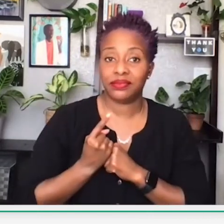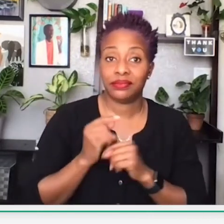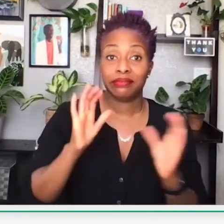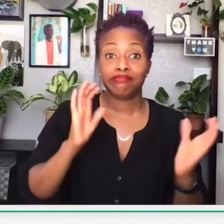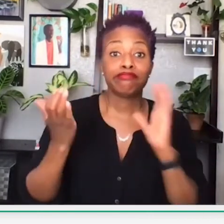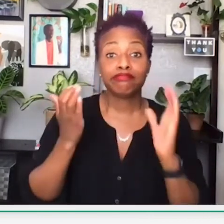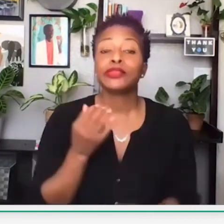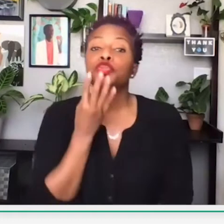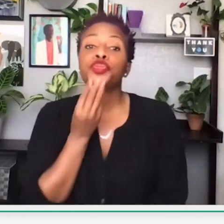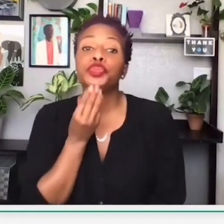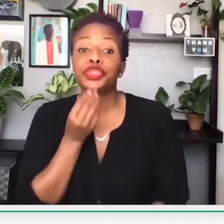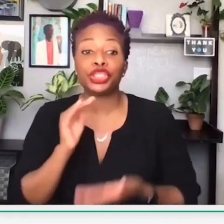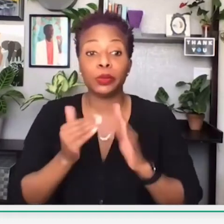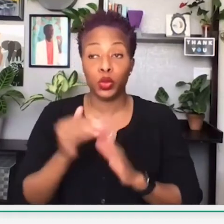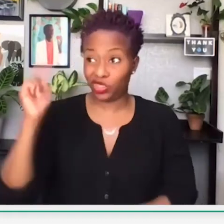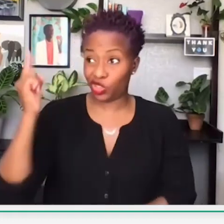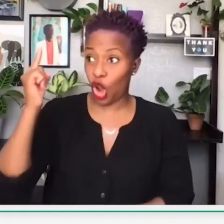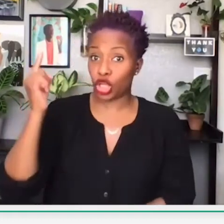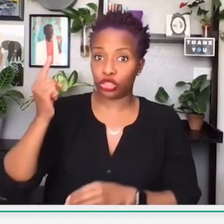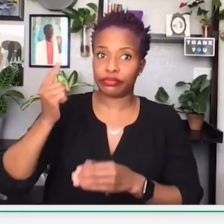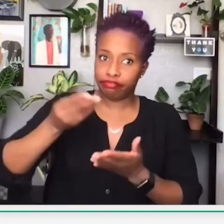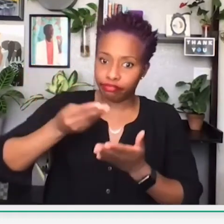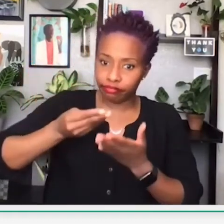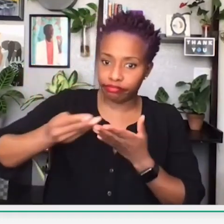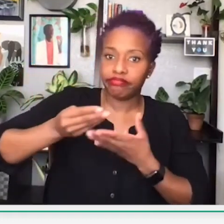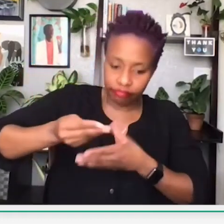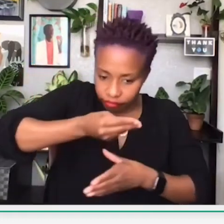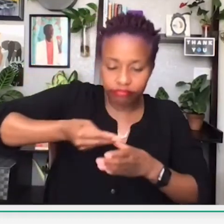community for 28 days. Whereas, in comparison,